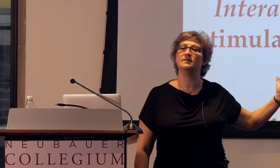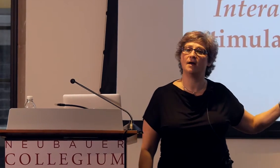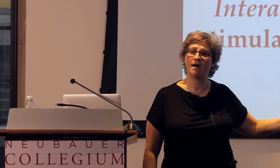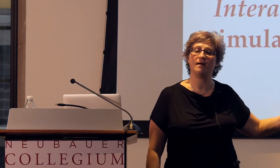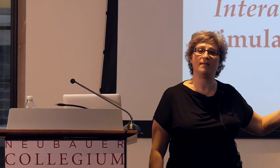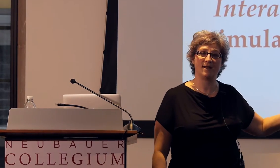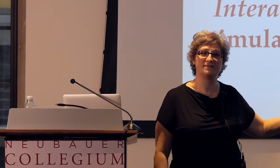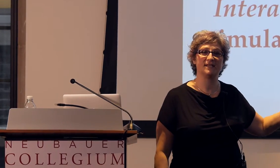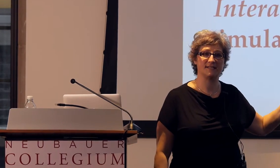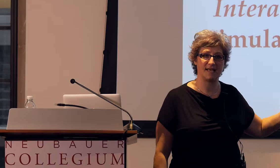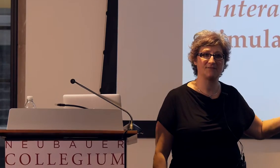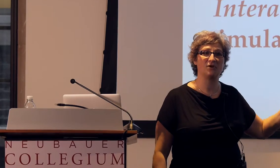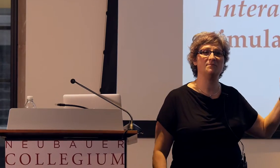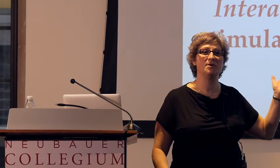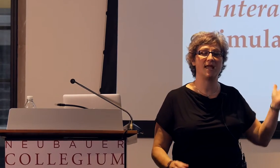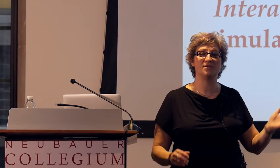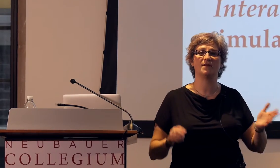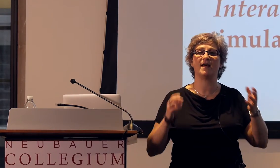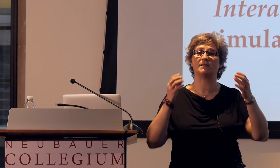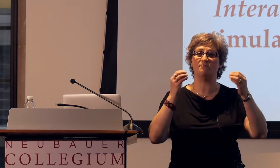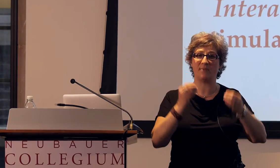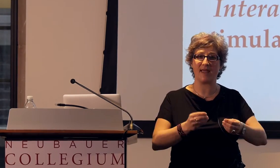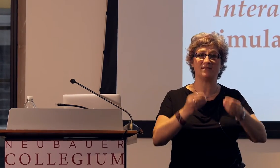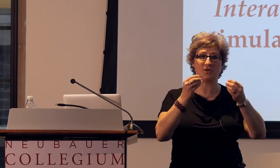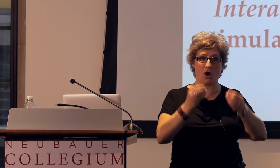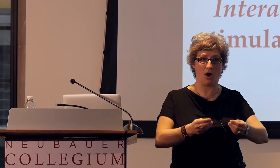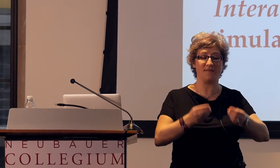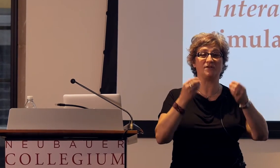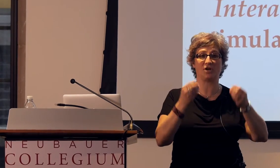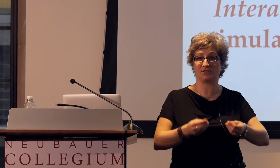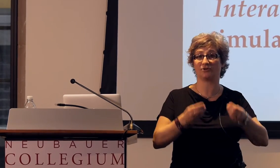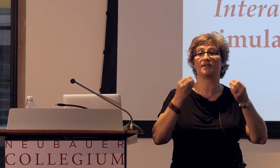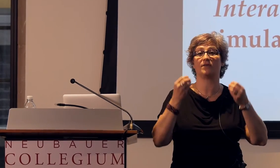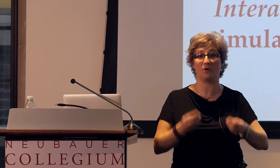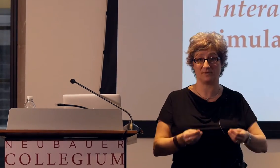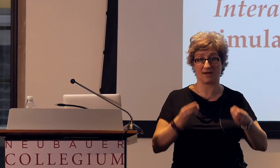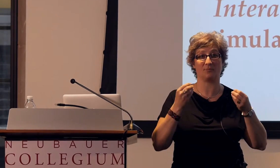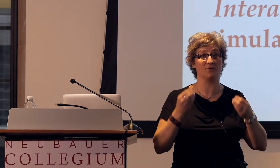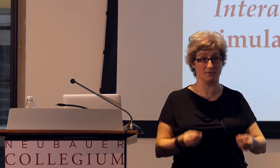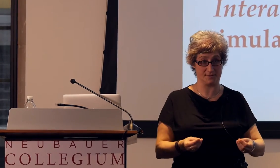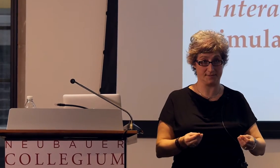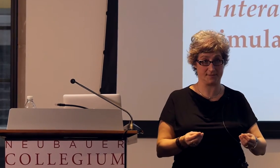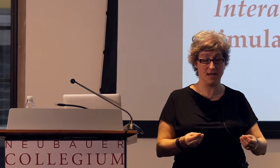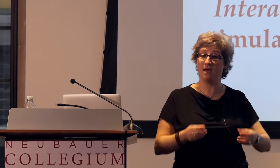there's not a lot of successful communication that's based on the gestures that the homesigner produces.